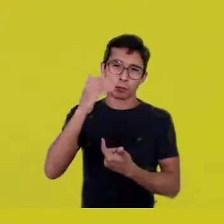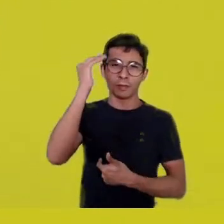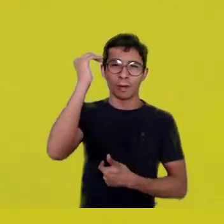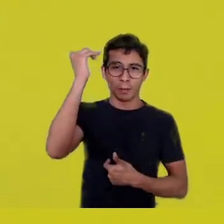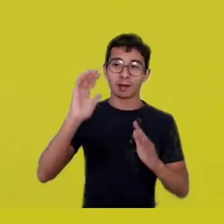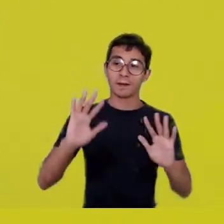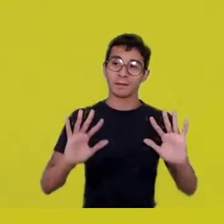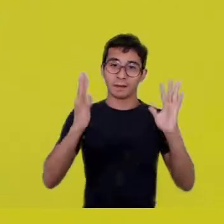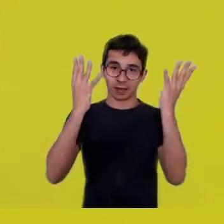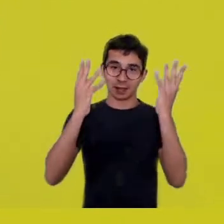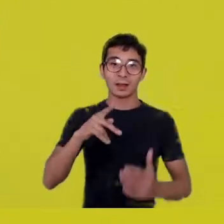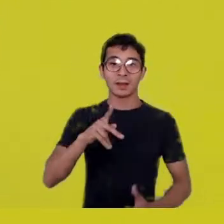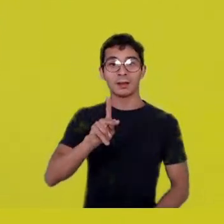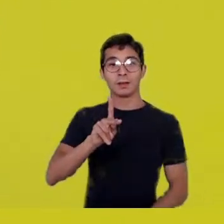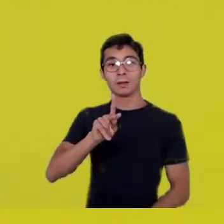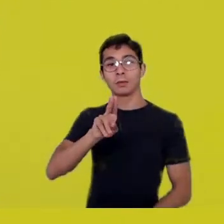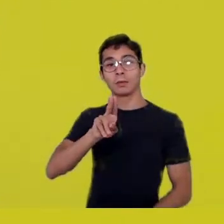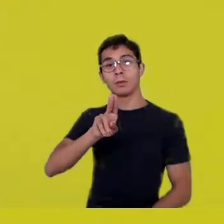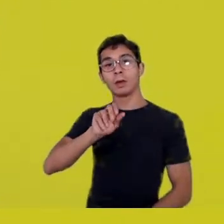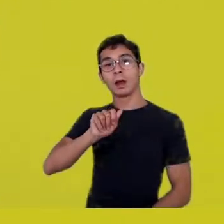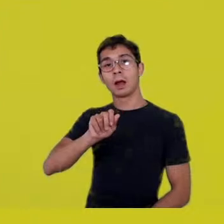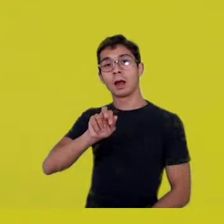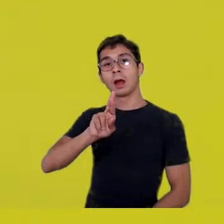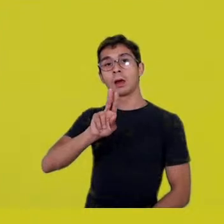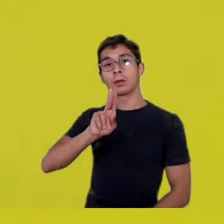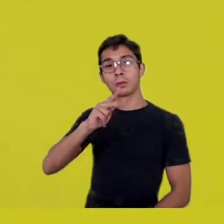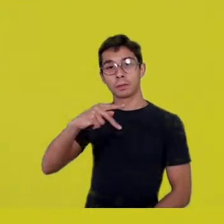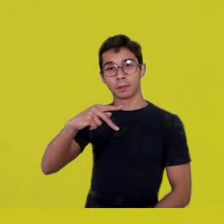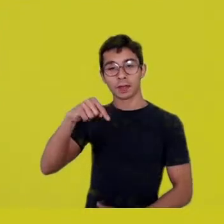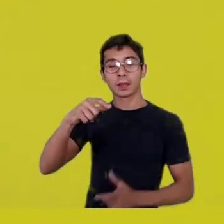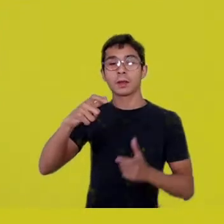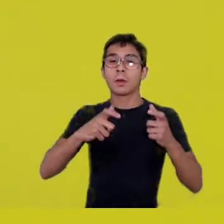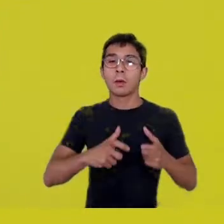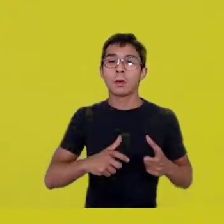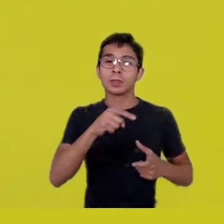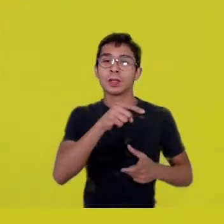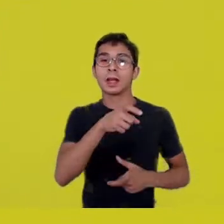It is a funeral rite. Quarup, which happens in Xingu, a funeral rite